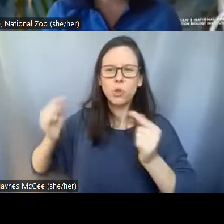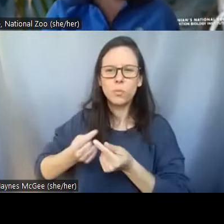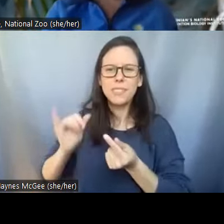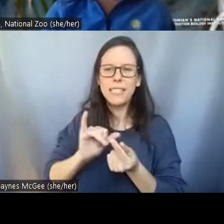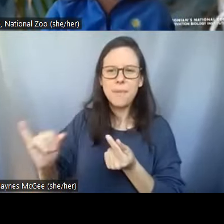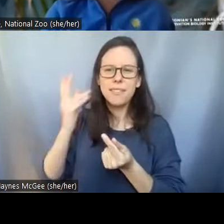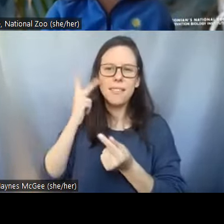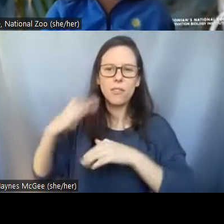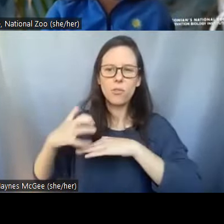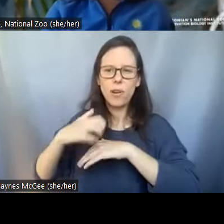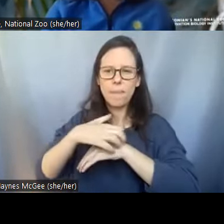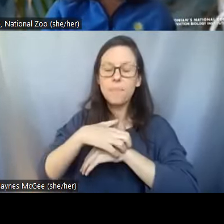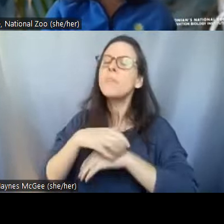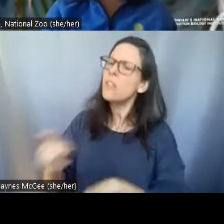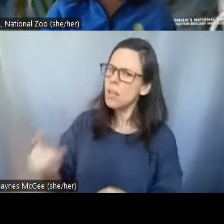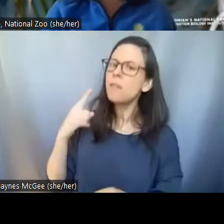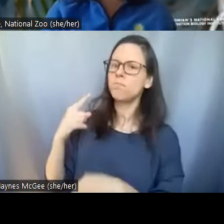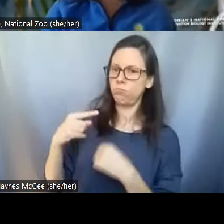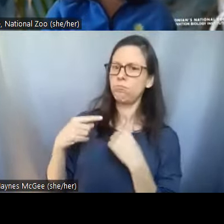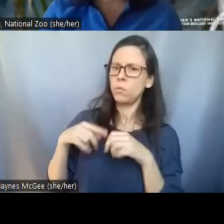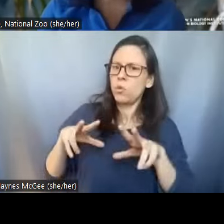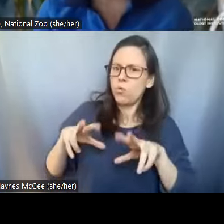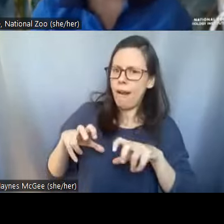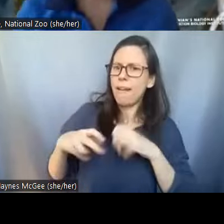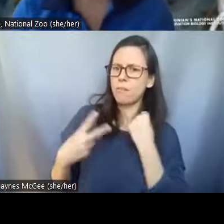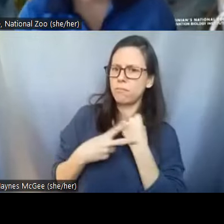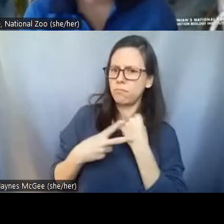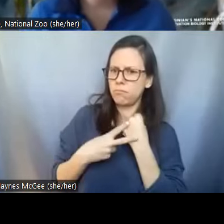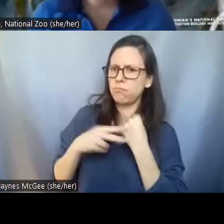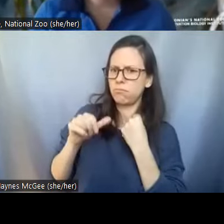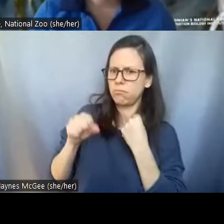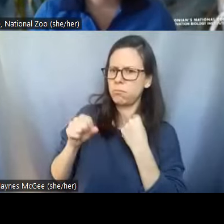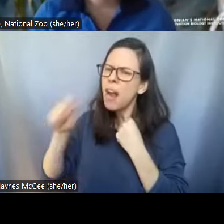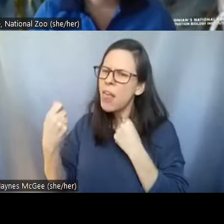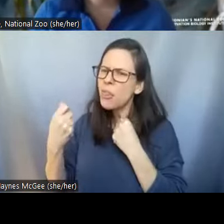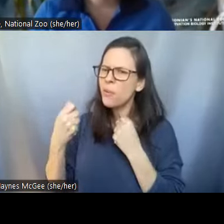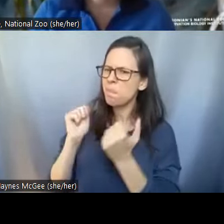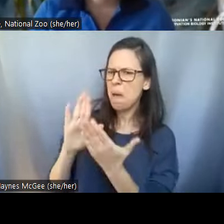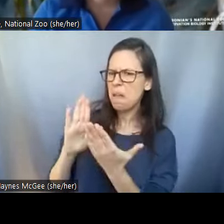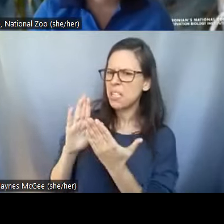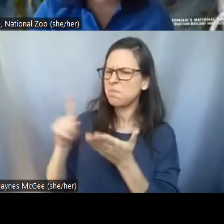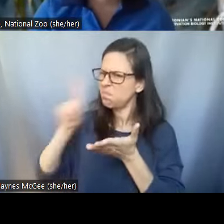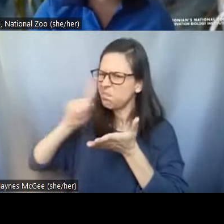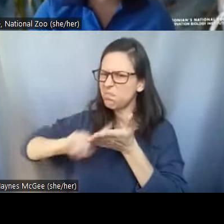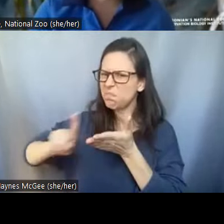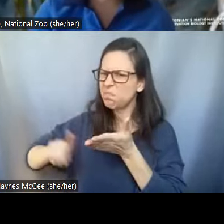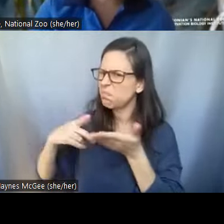on other methods of preservation. What methods are you researching and experimenting with?